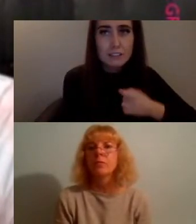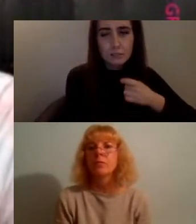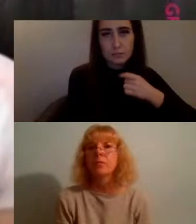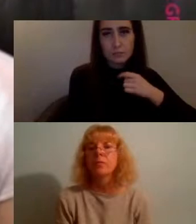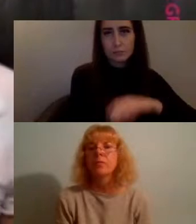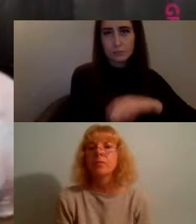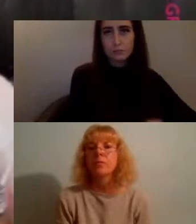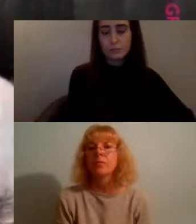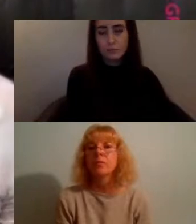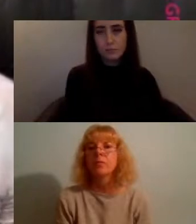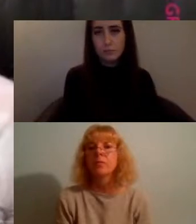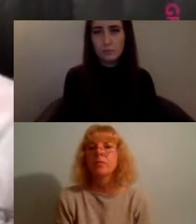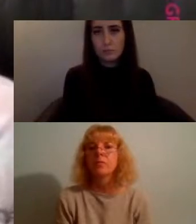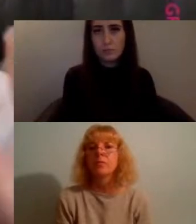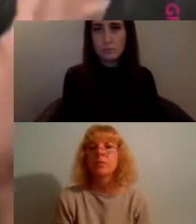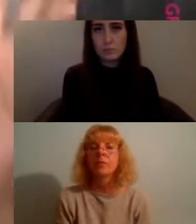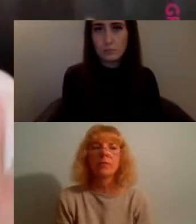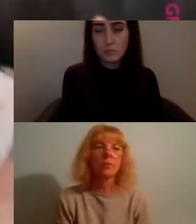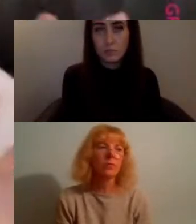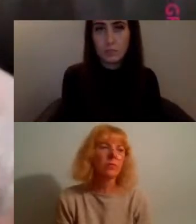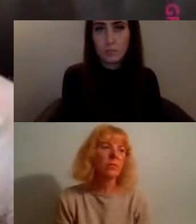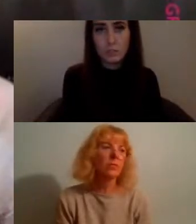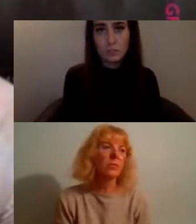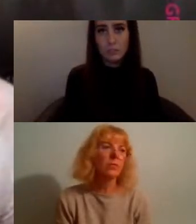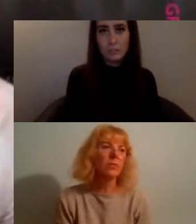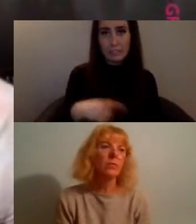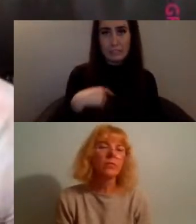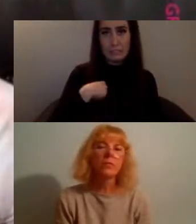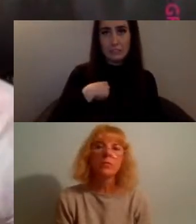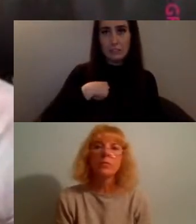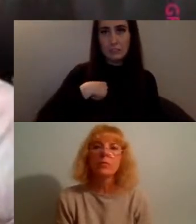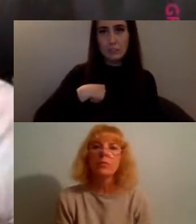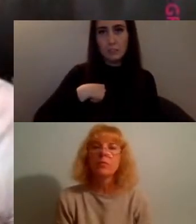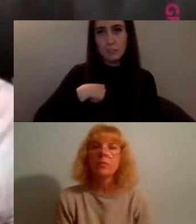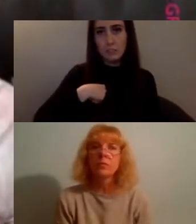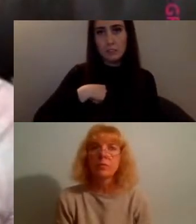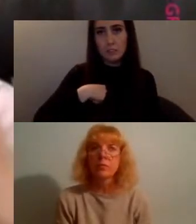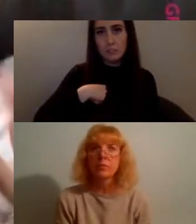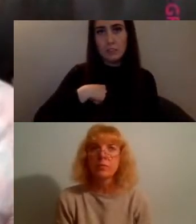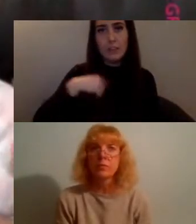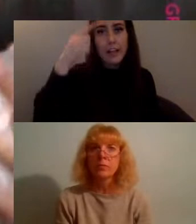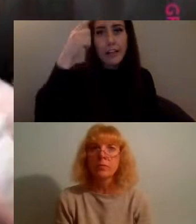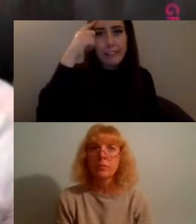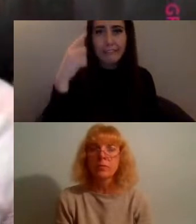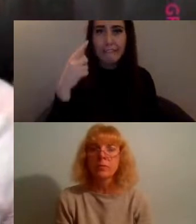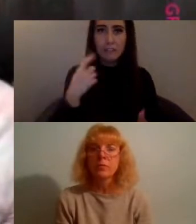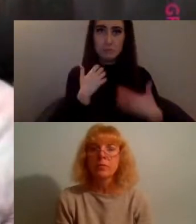yeah and so yeah I think i'm much more interested in this idea of the aesthetic of activism